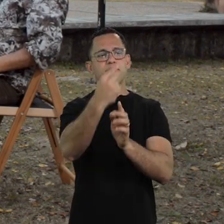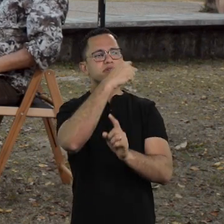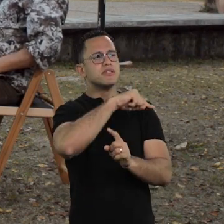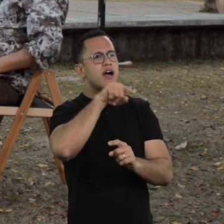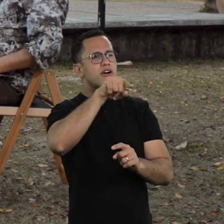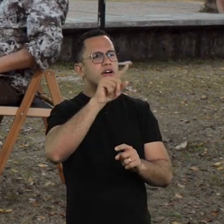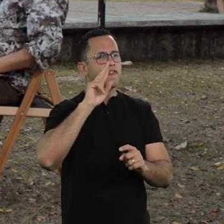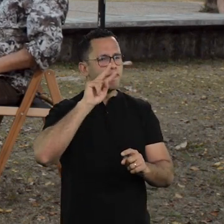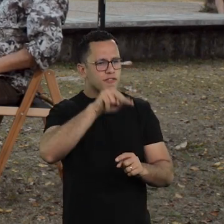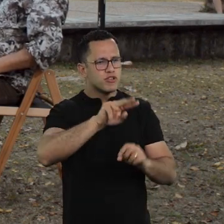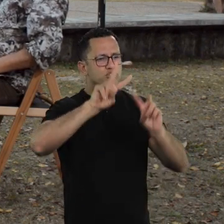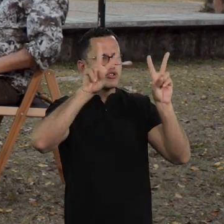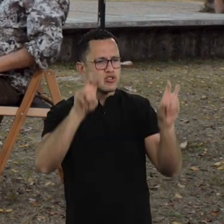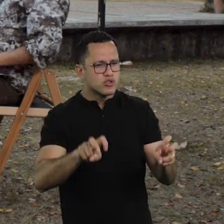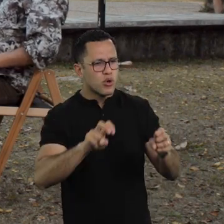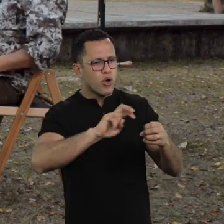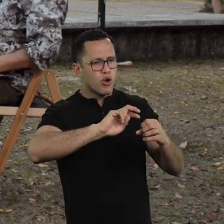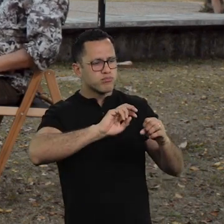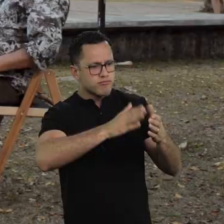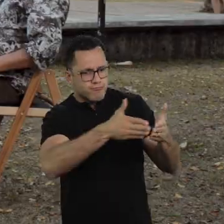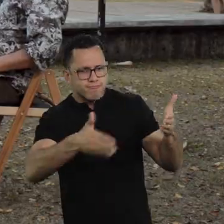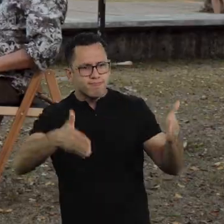at that time in history, right? Yes.